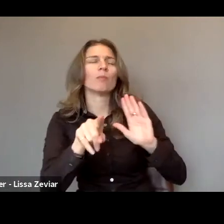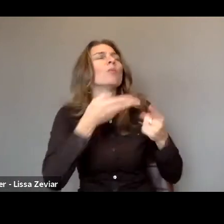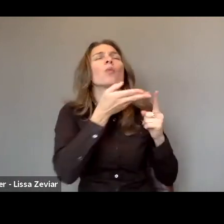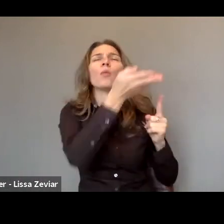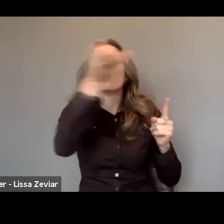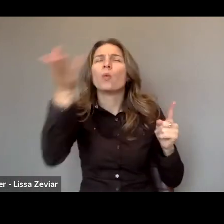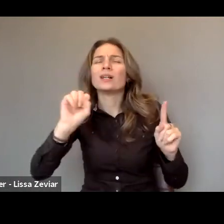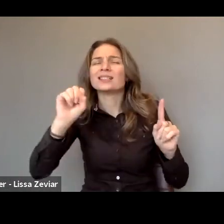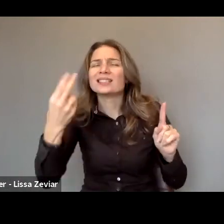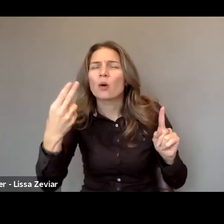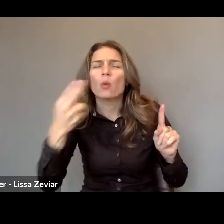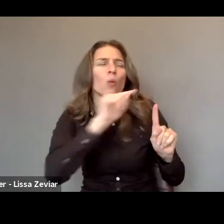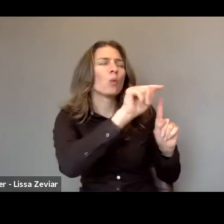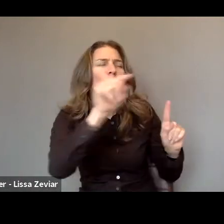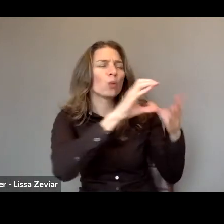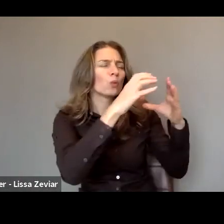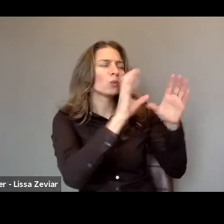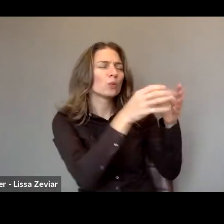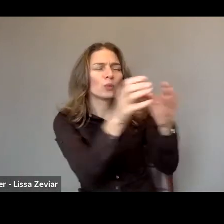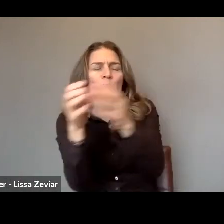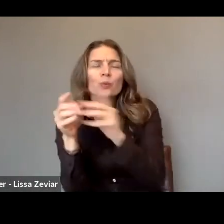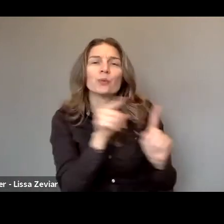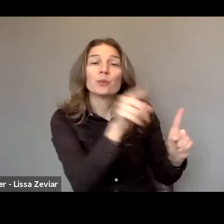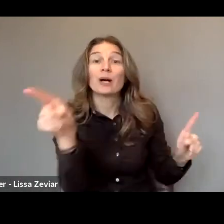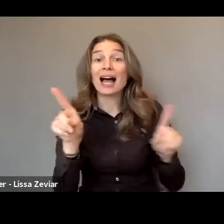especially including the most immediate social circle